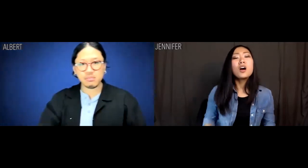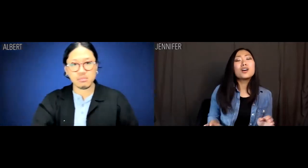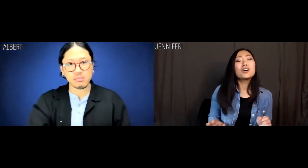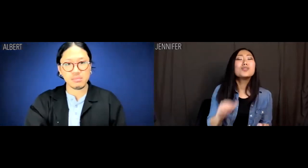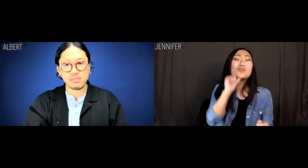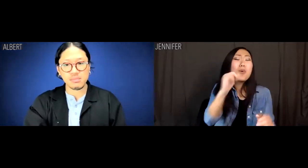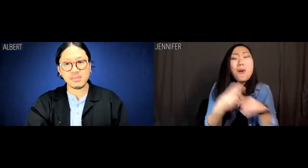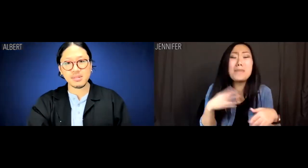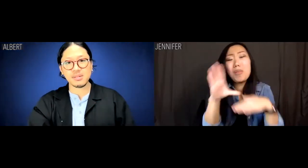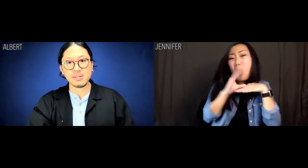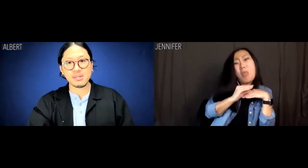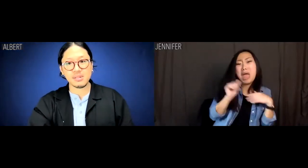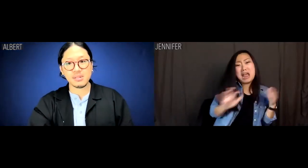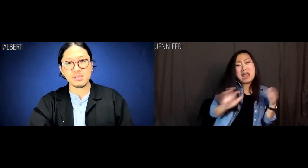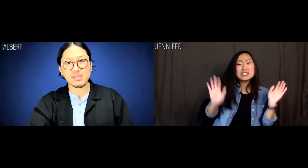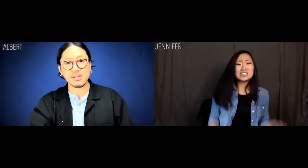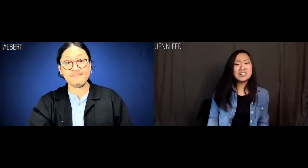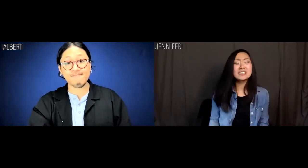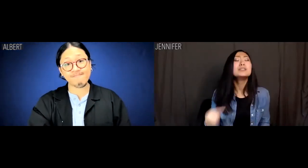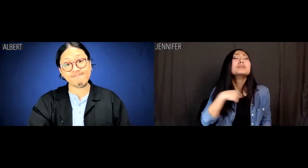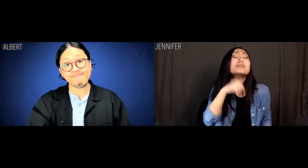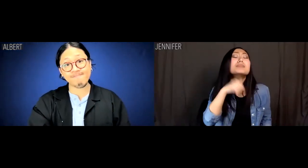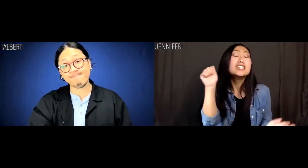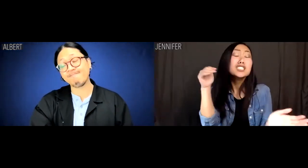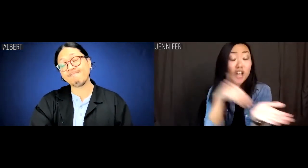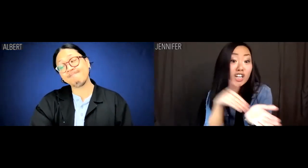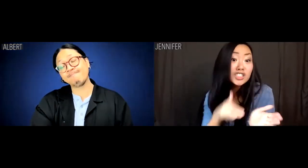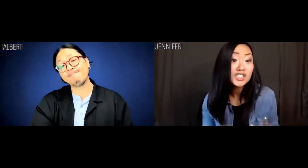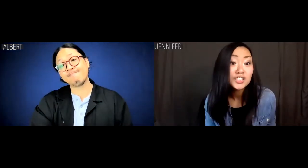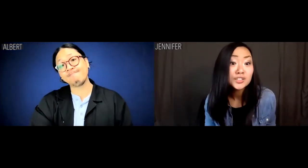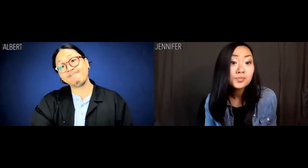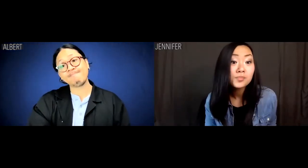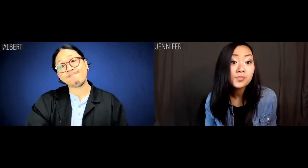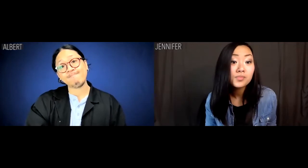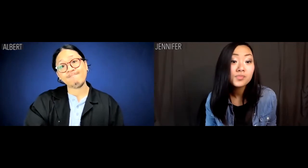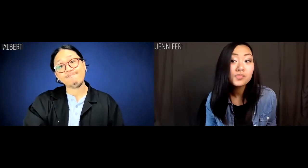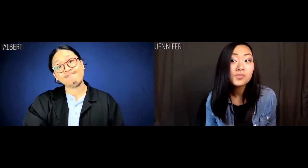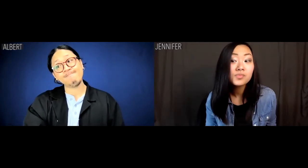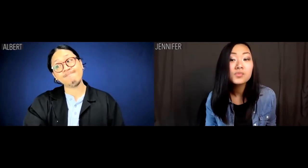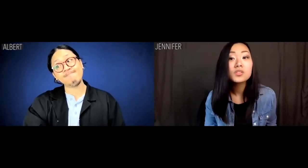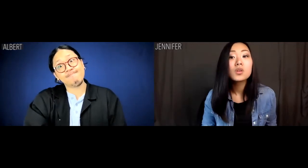Jennifer: Don't call me a low self-esteem Asian! I'm a doctor!